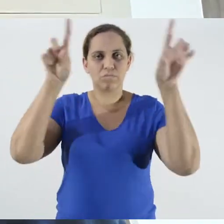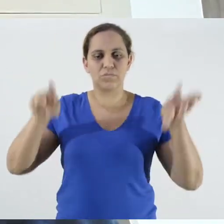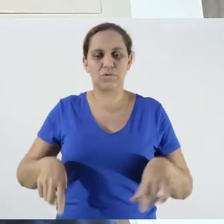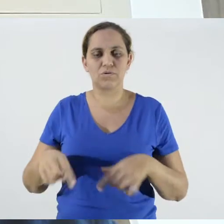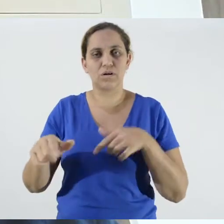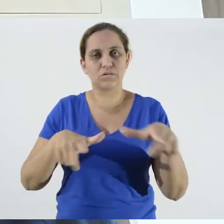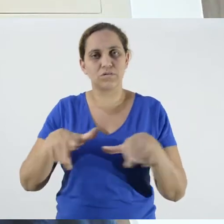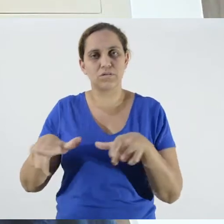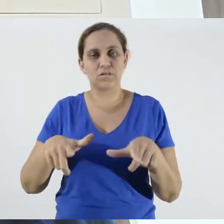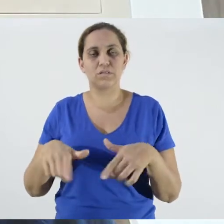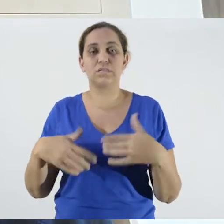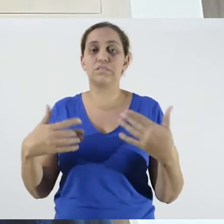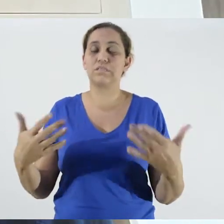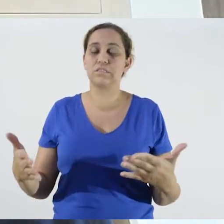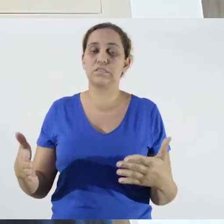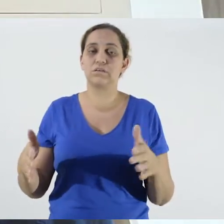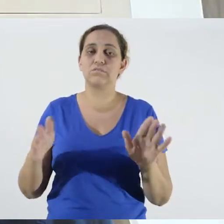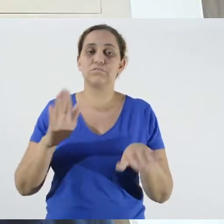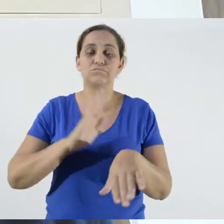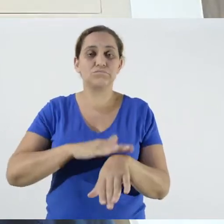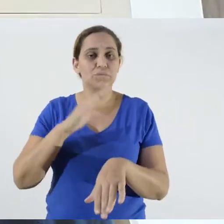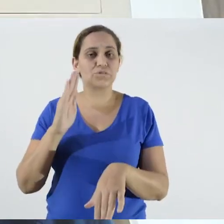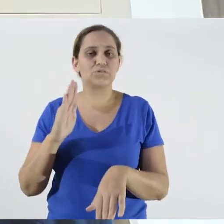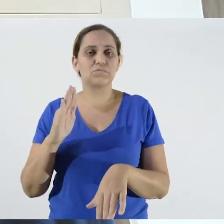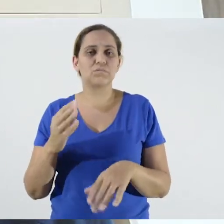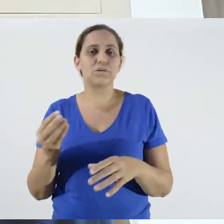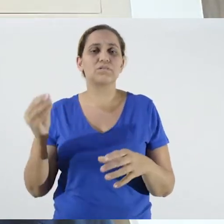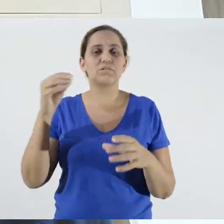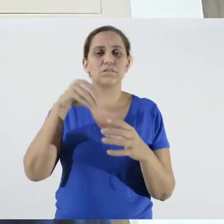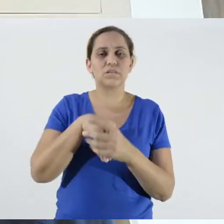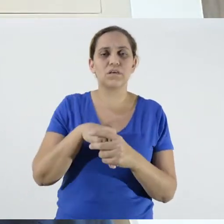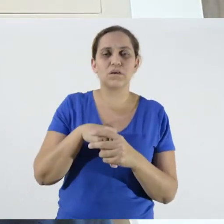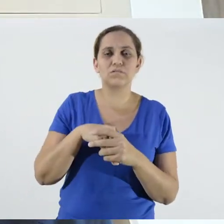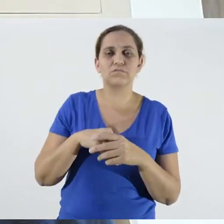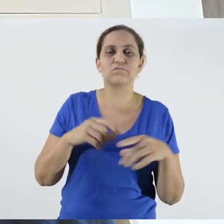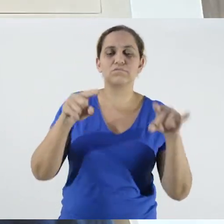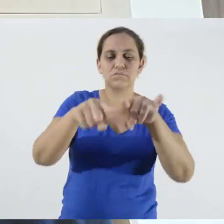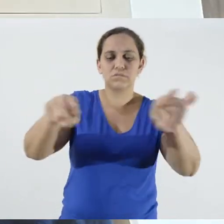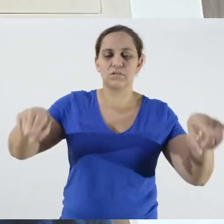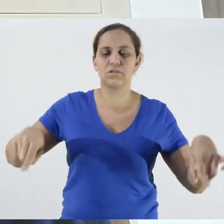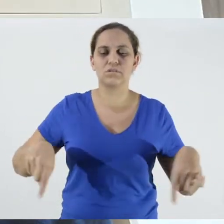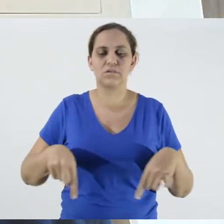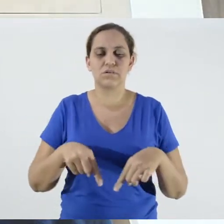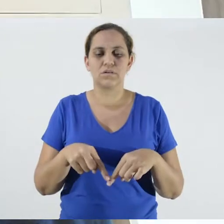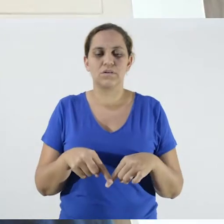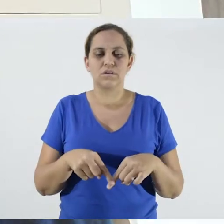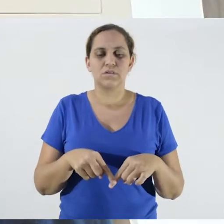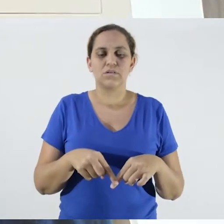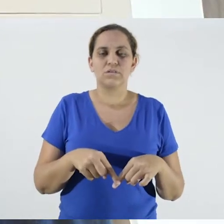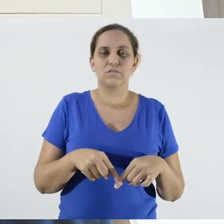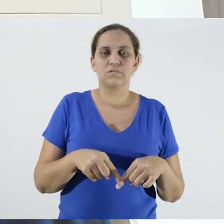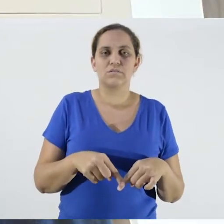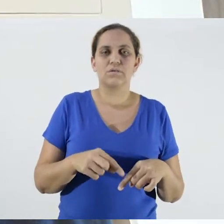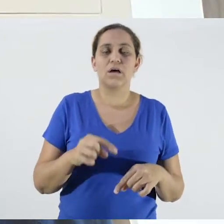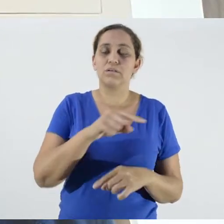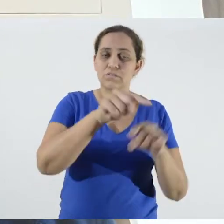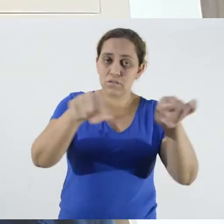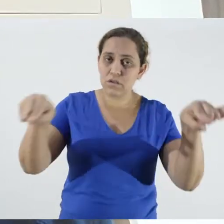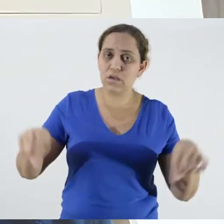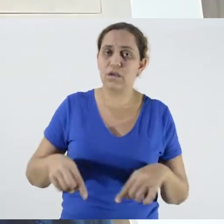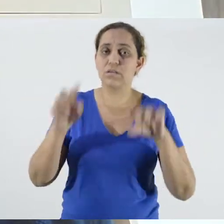We are thinking that at that moment, inside the facilities, thess